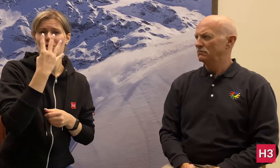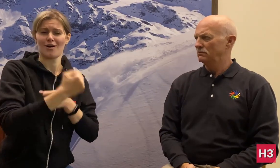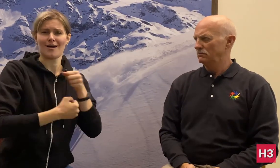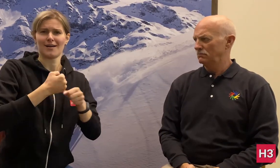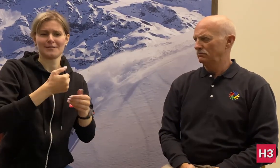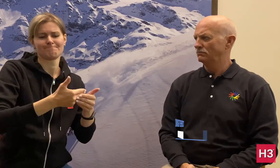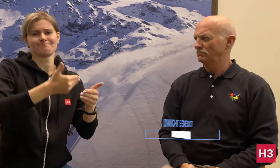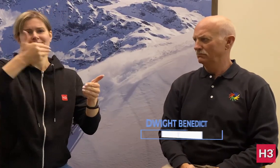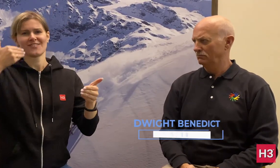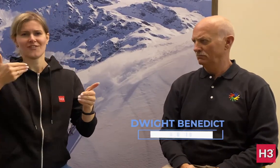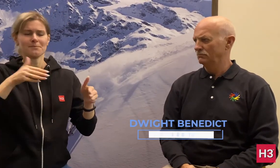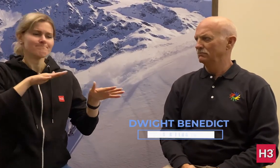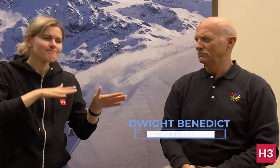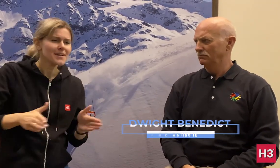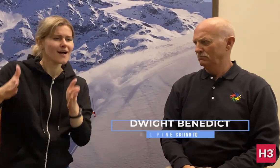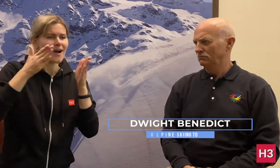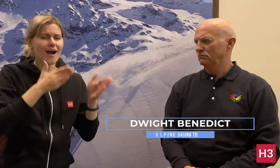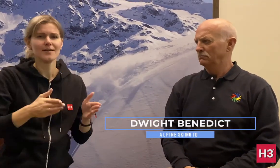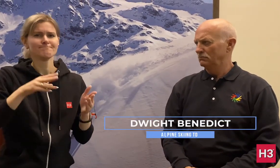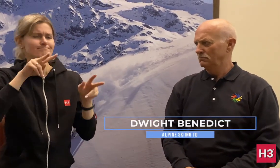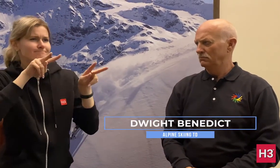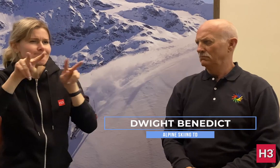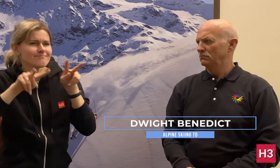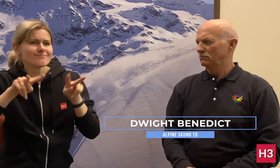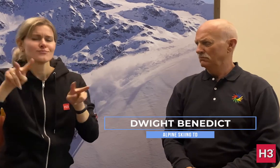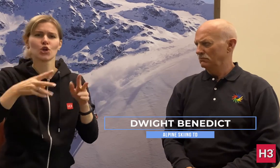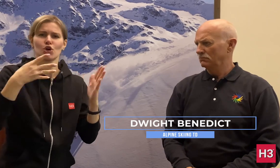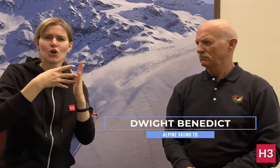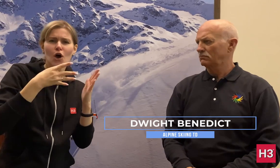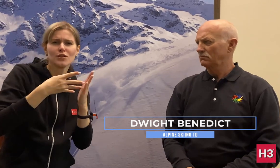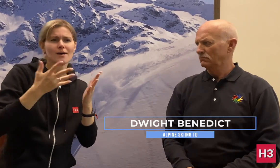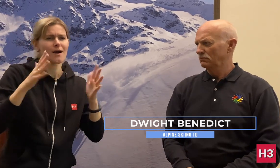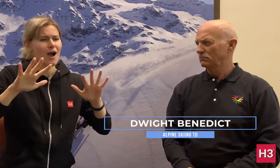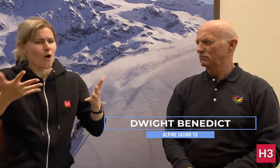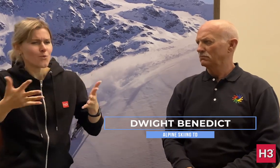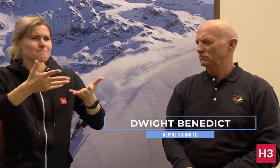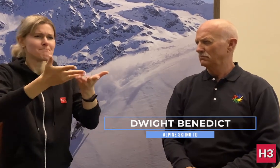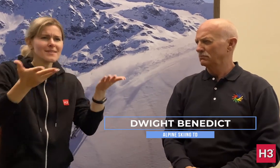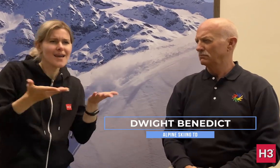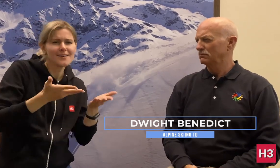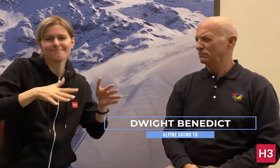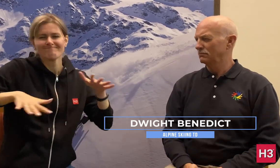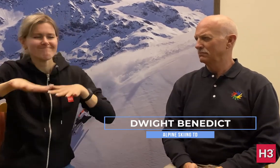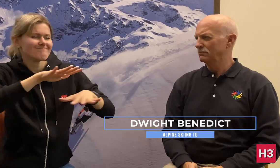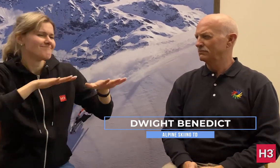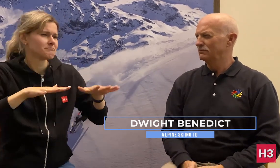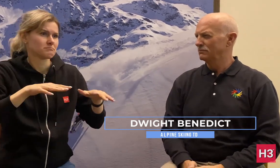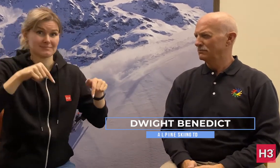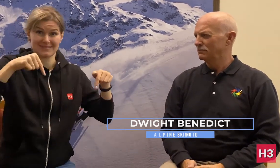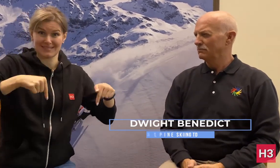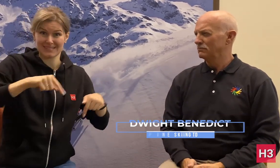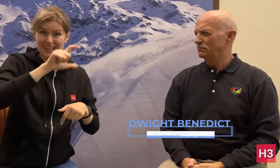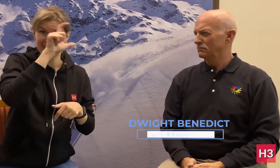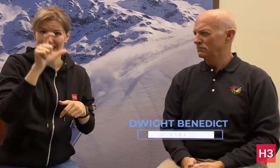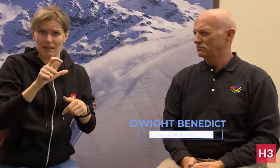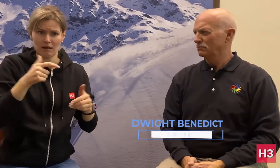[Vera]: Normally, there's a minimum of four years to make sure everything is under control. All of this has been organised in